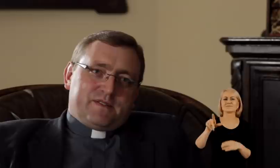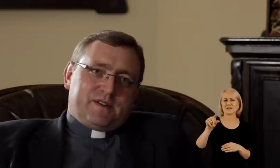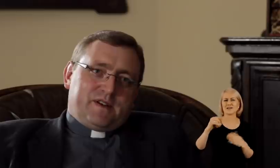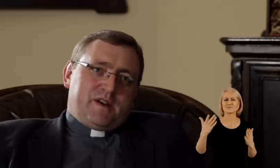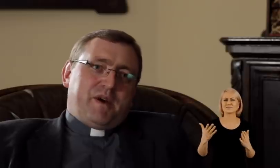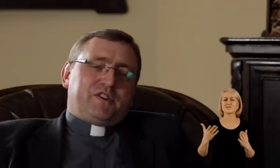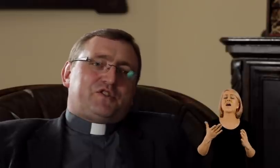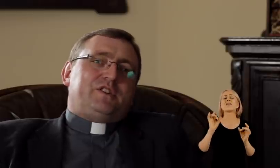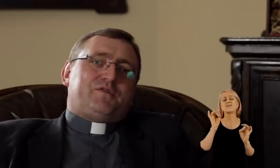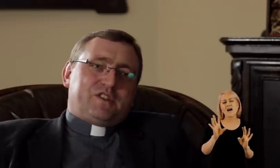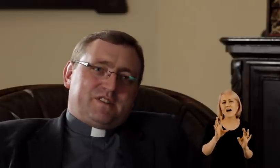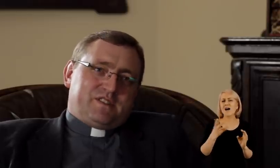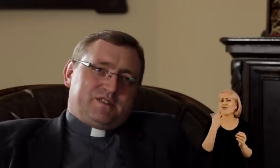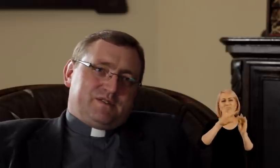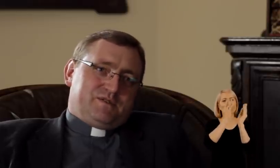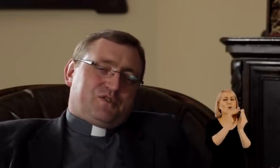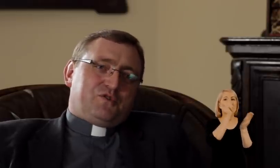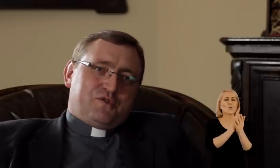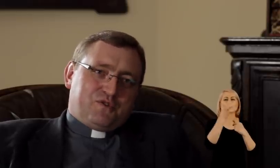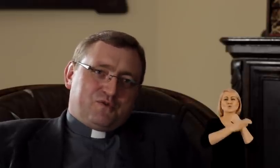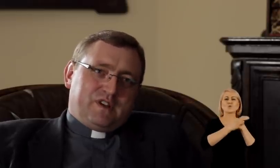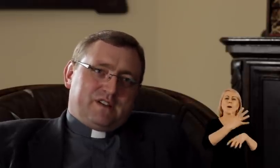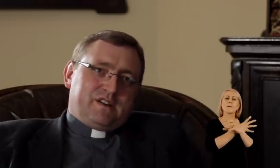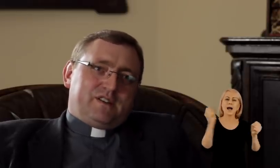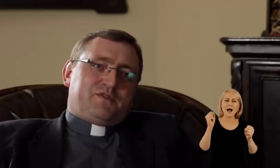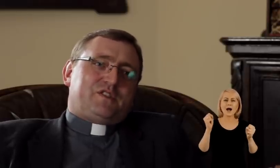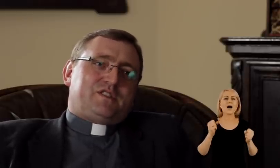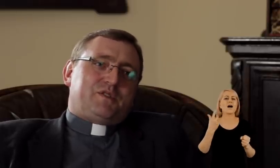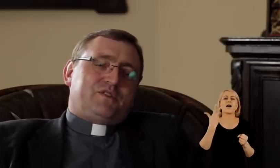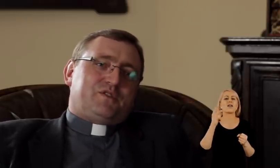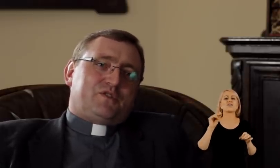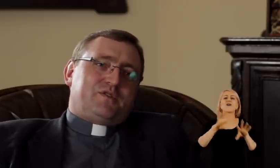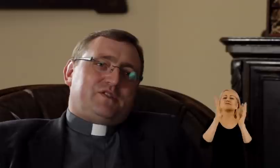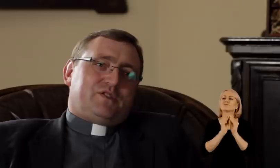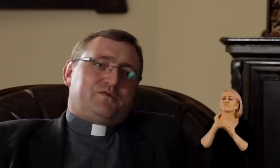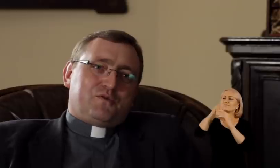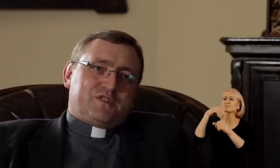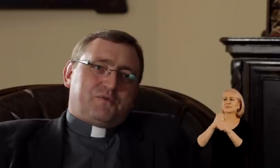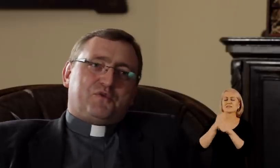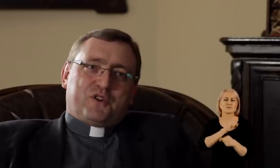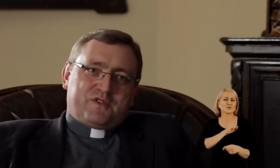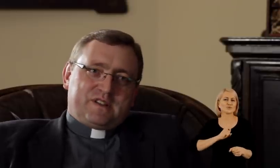It is obvious that not everybody will graduate the university, not everybody will work in an office,